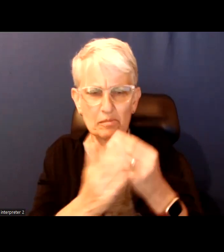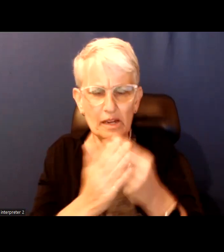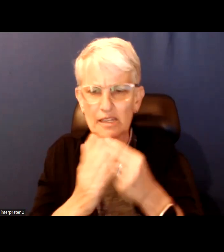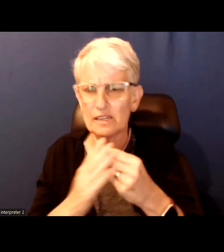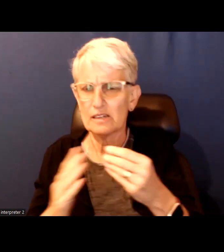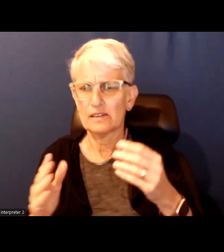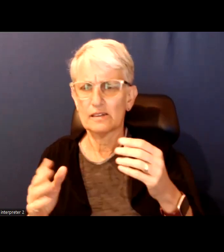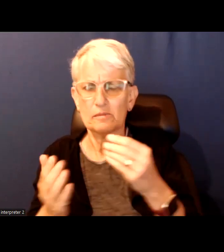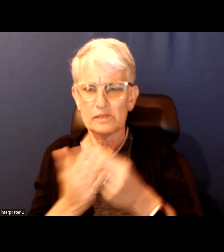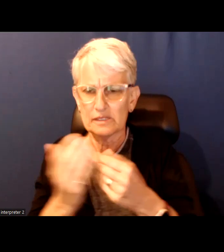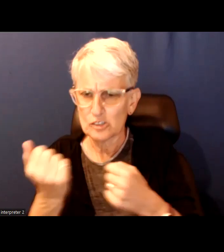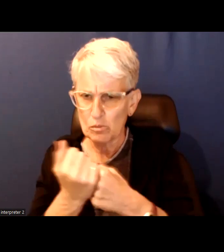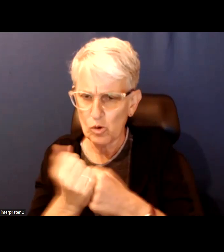to be funded.